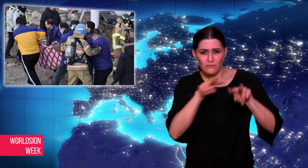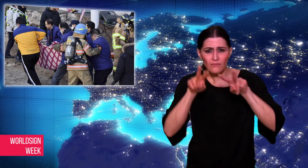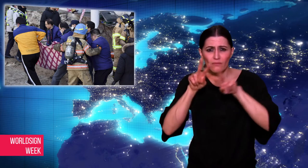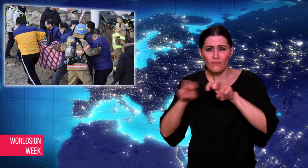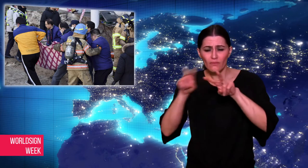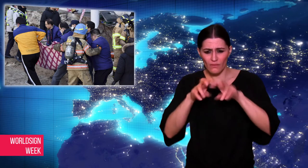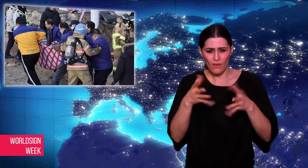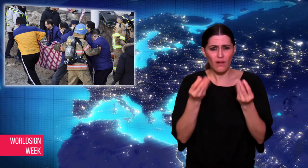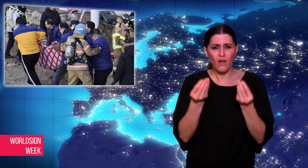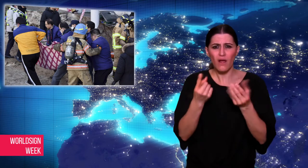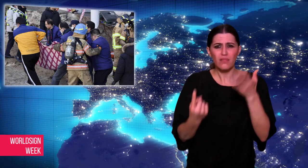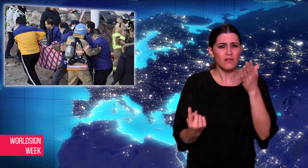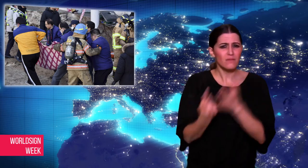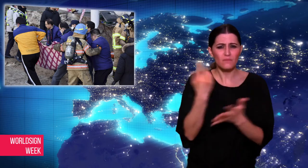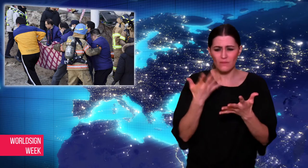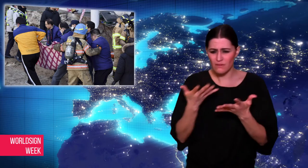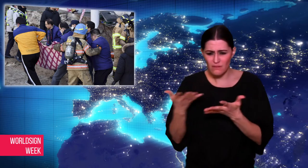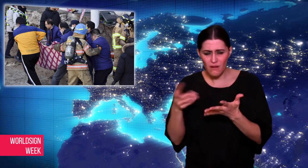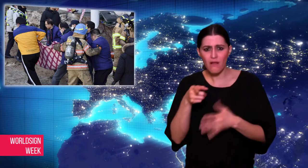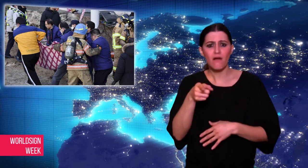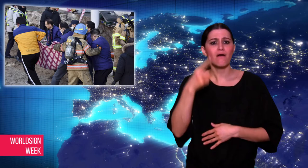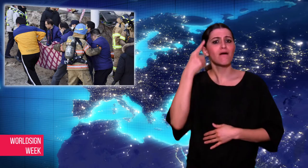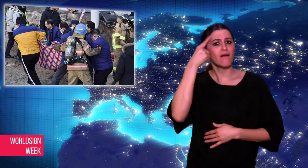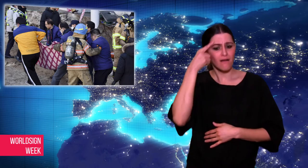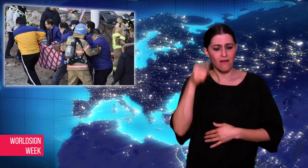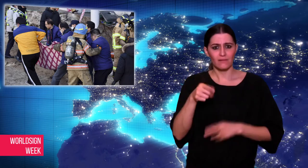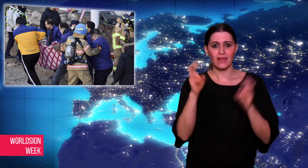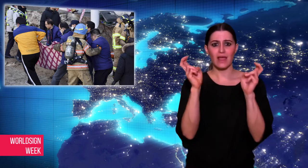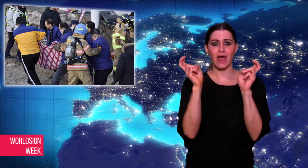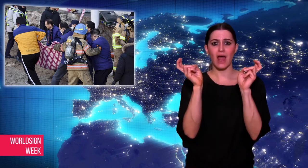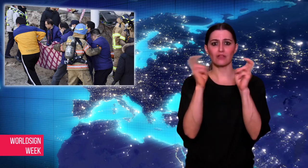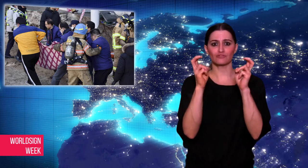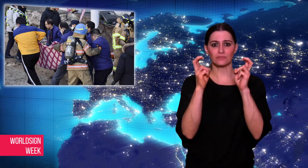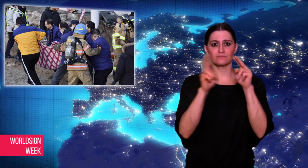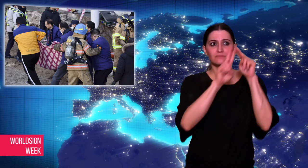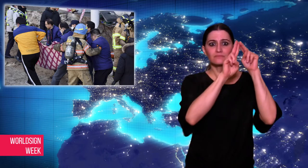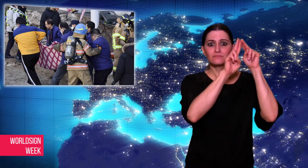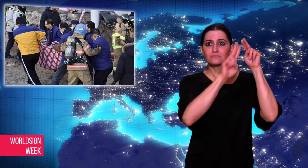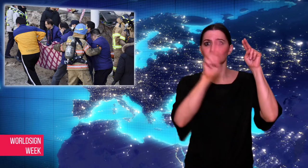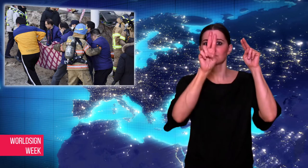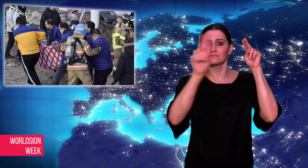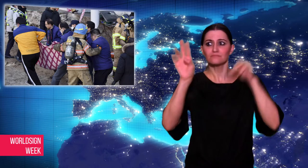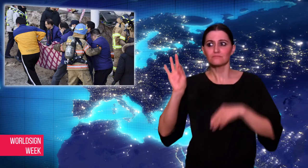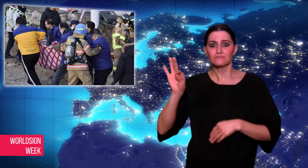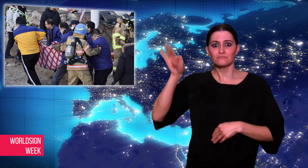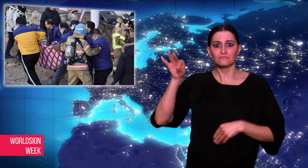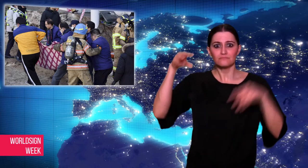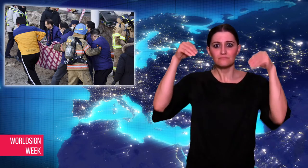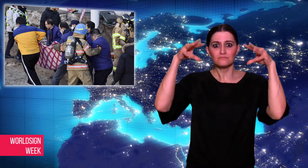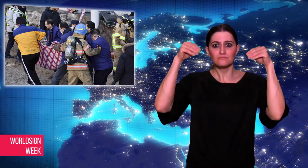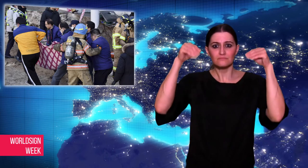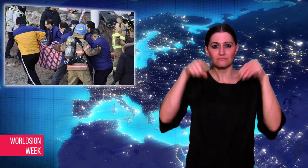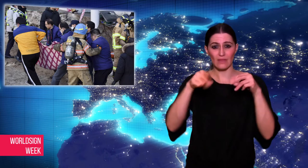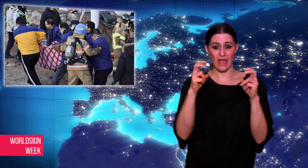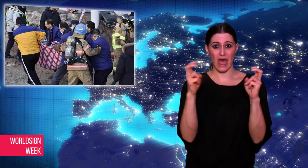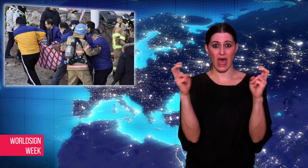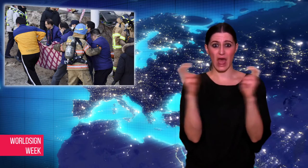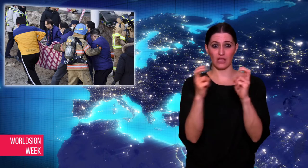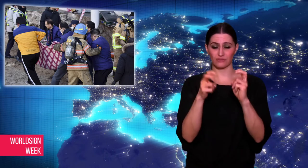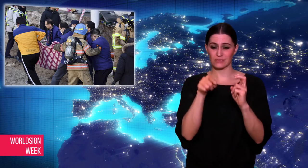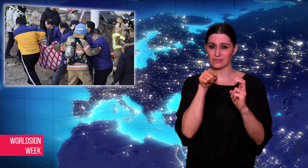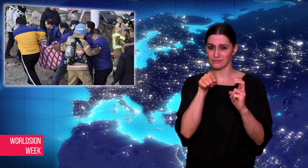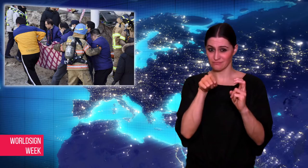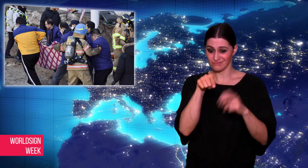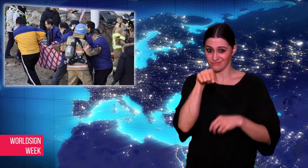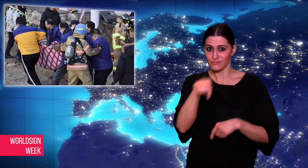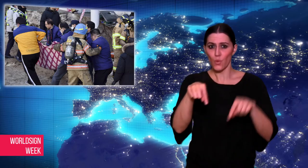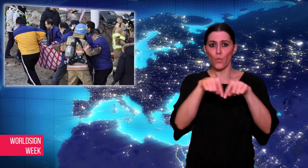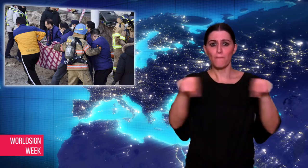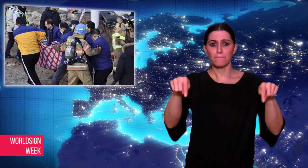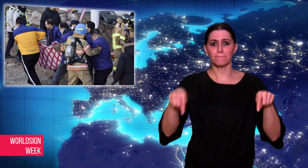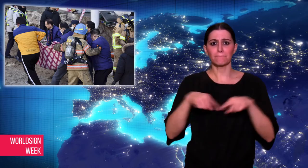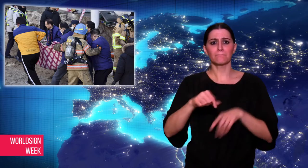was the cause. A sprinkler system was